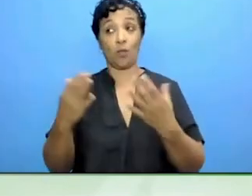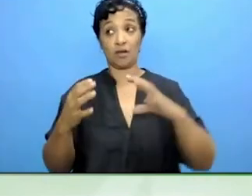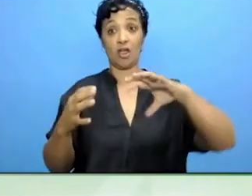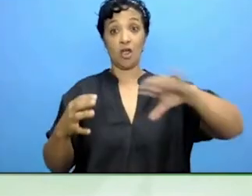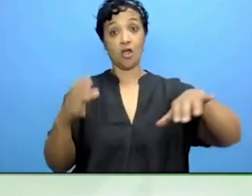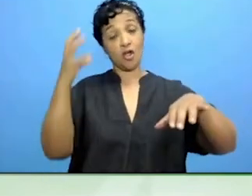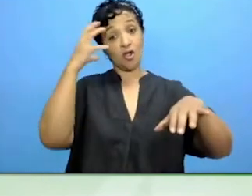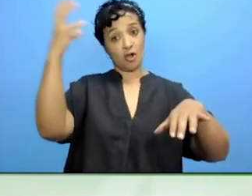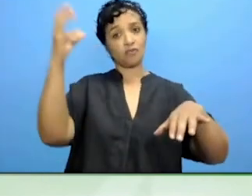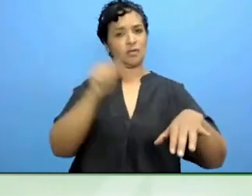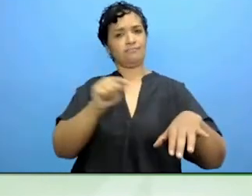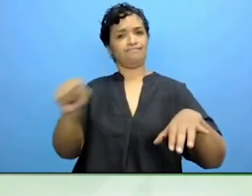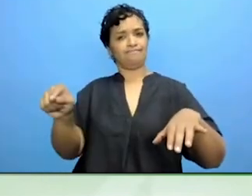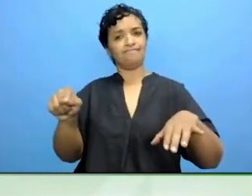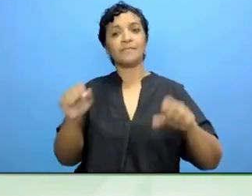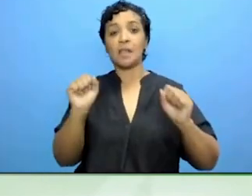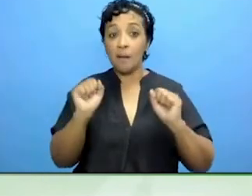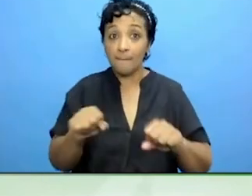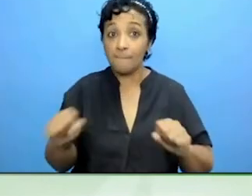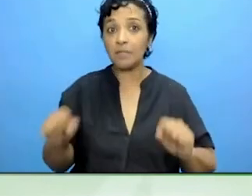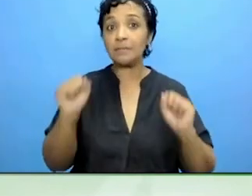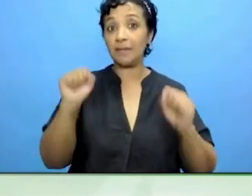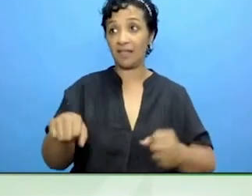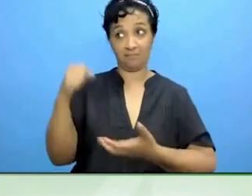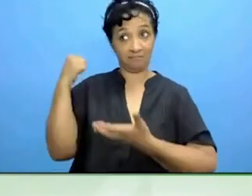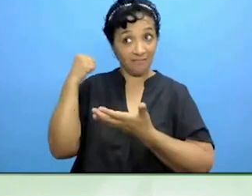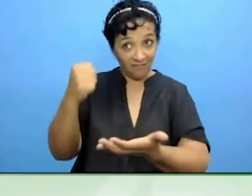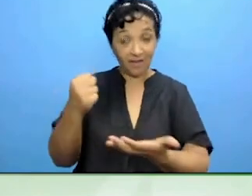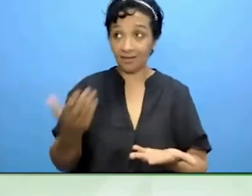You can do a lot with funding as well. Yes.